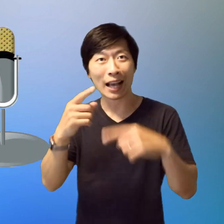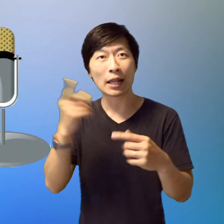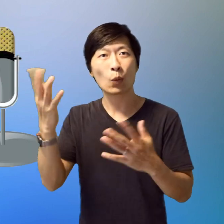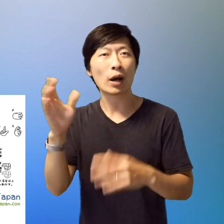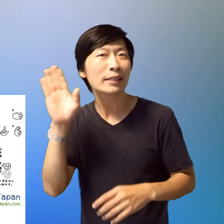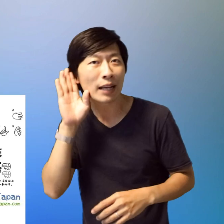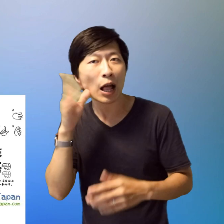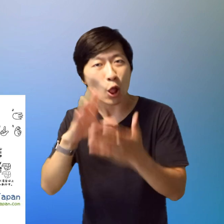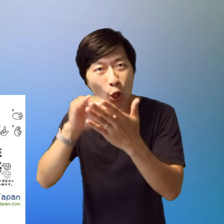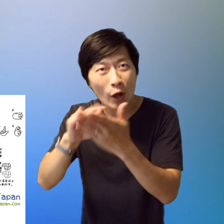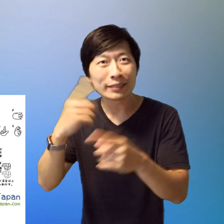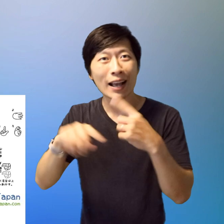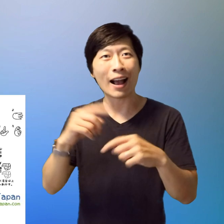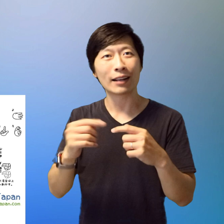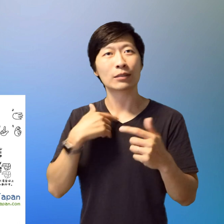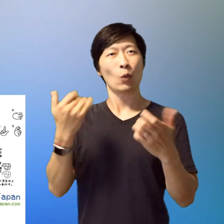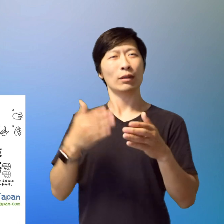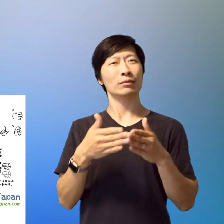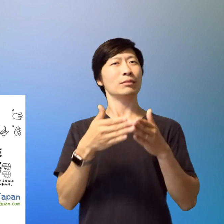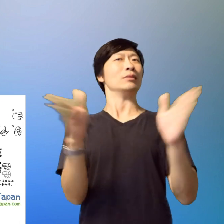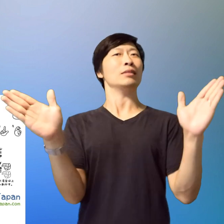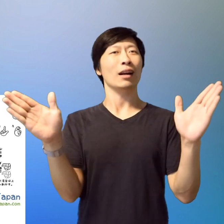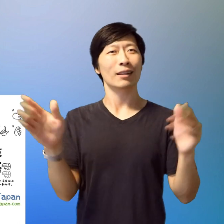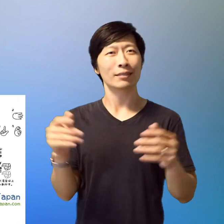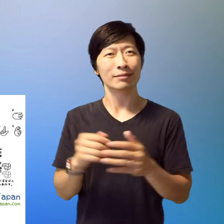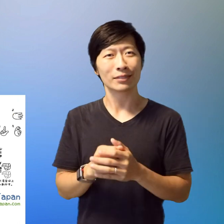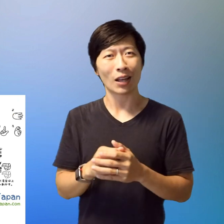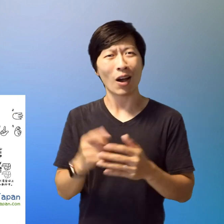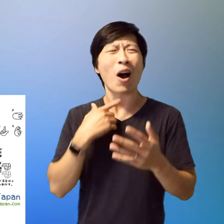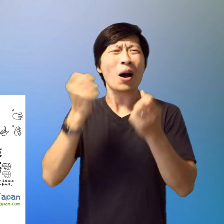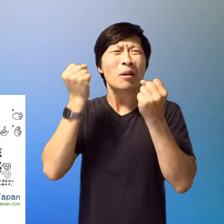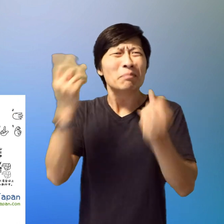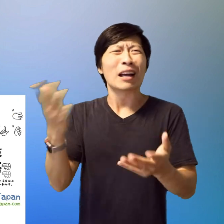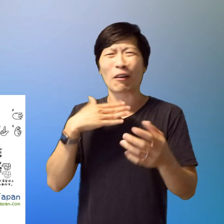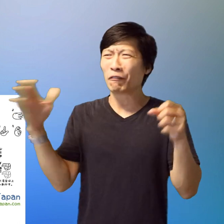English voiceovers. Because some people do not know sign language and I hope